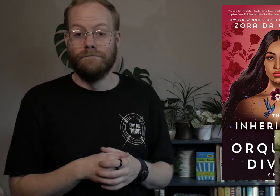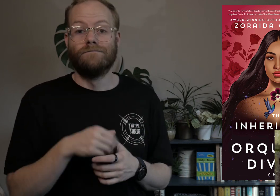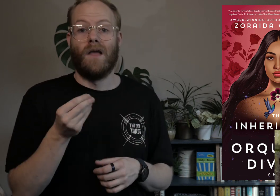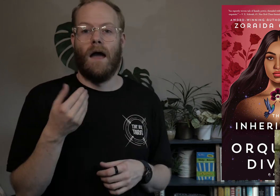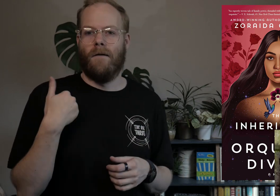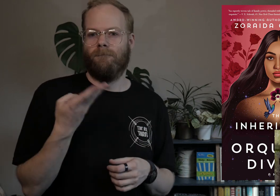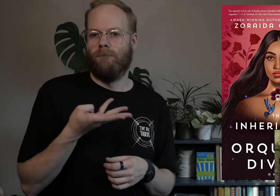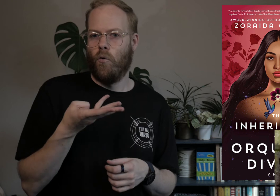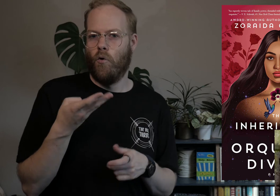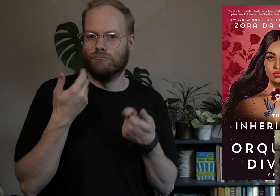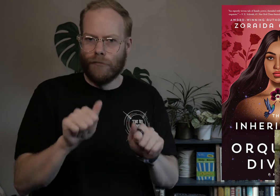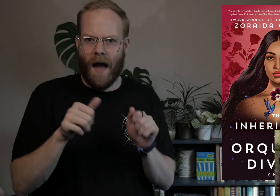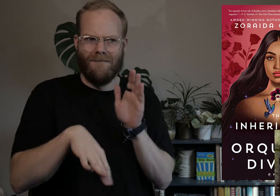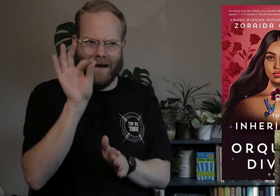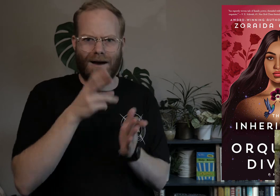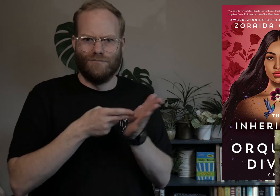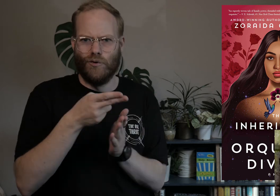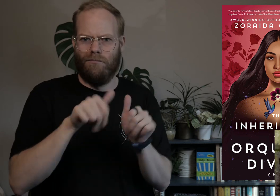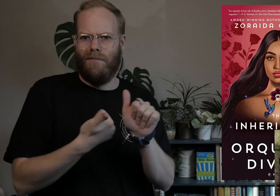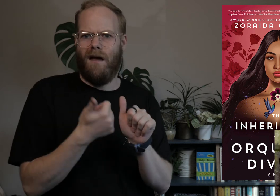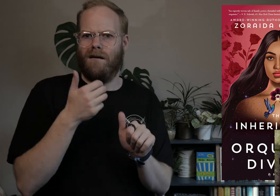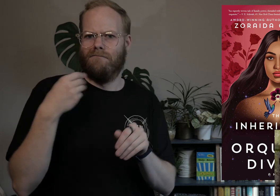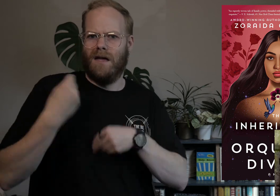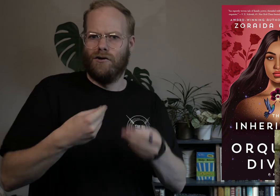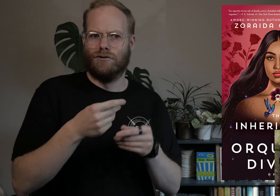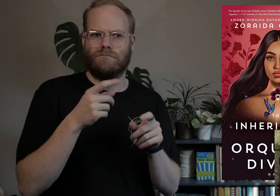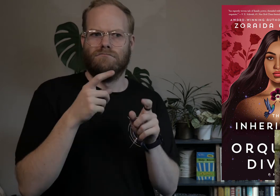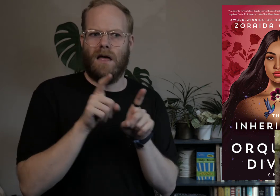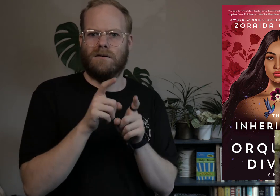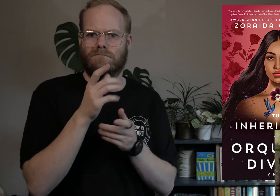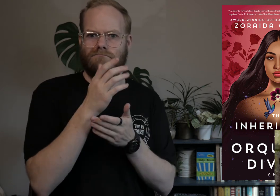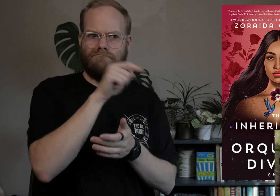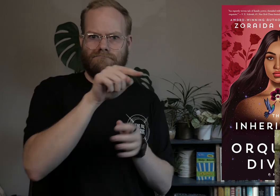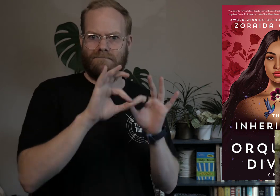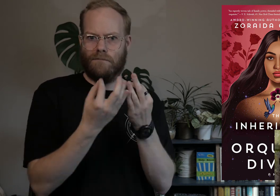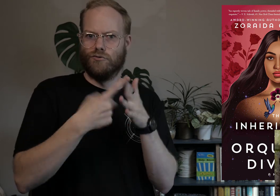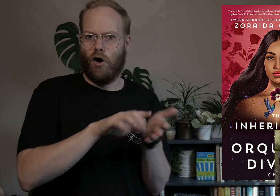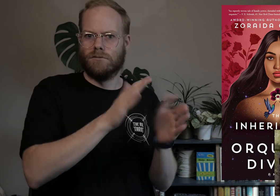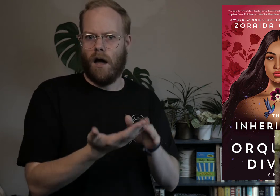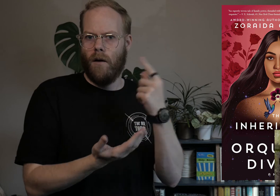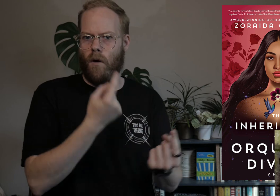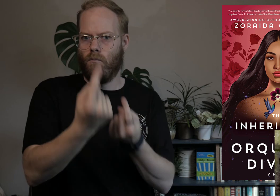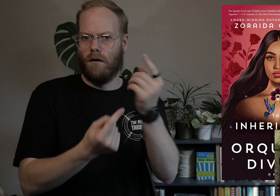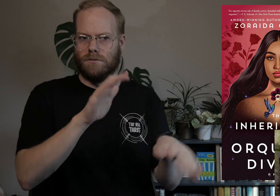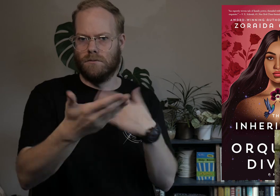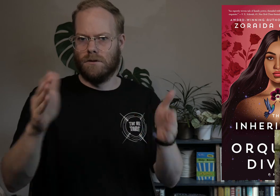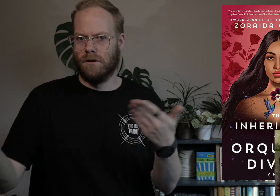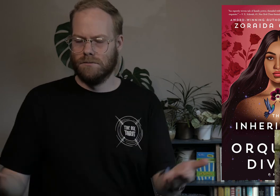and these four attempt to find the truth behind their inheritance as family members start dying one by one.